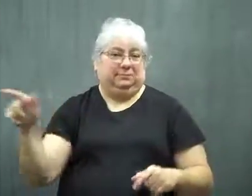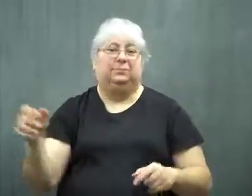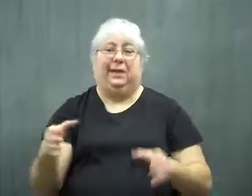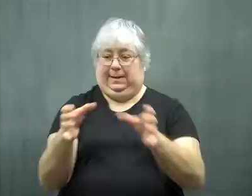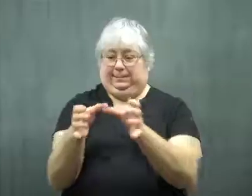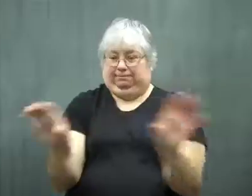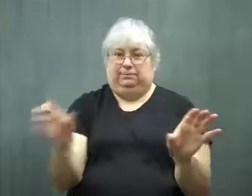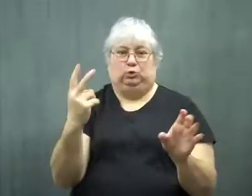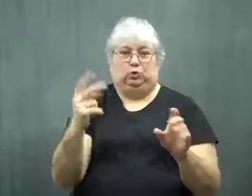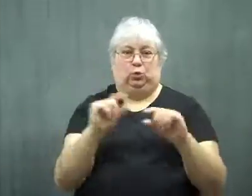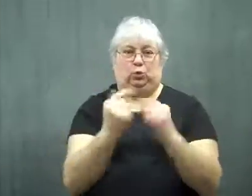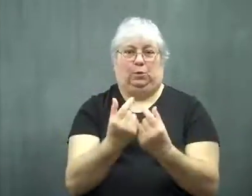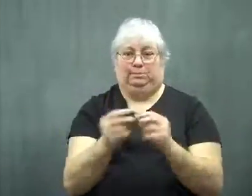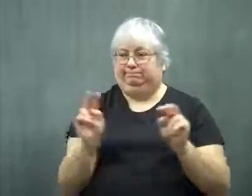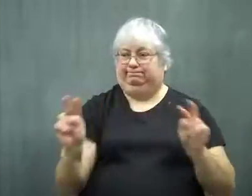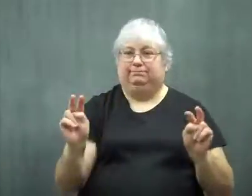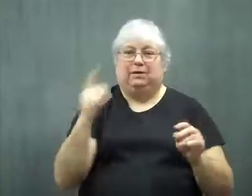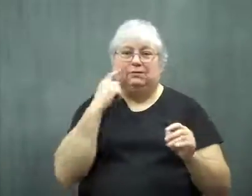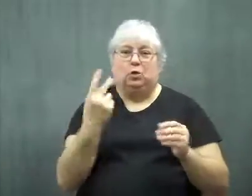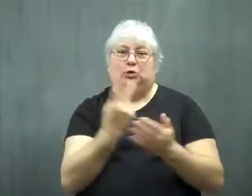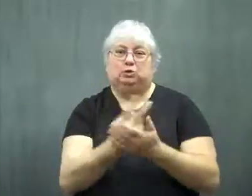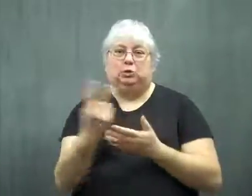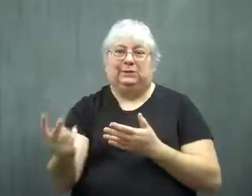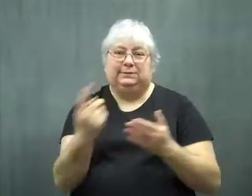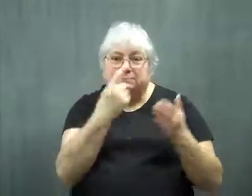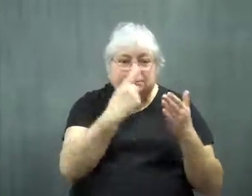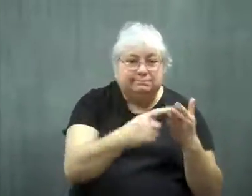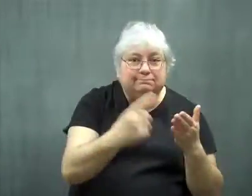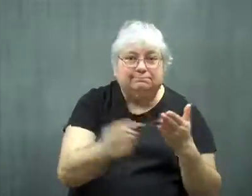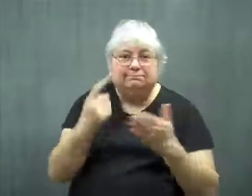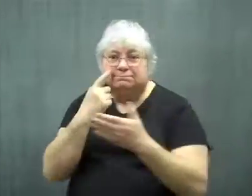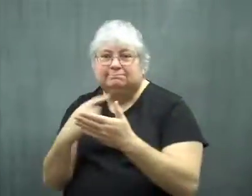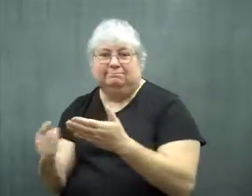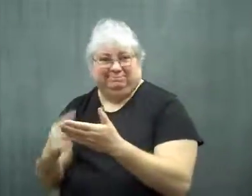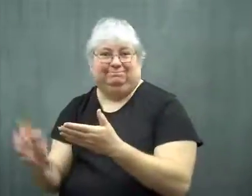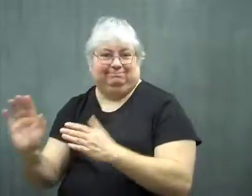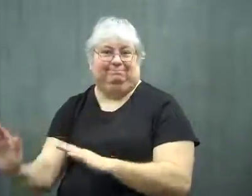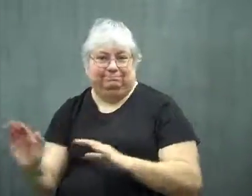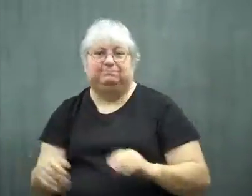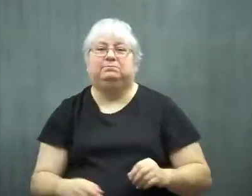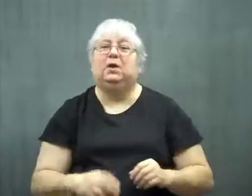They were split into two groups and observed and investigated.